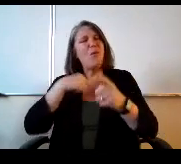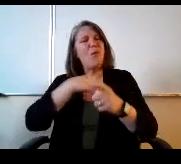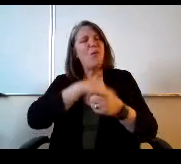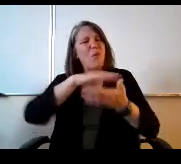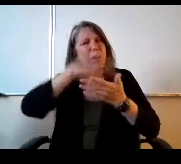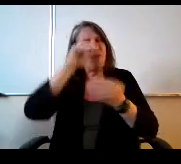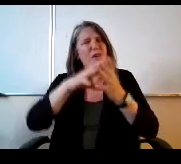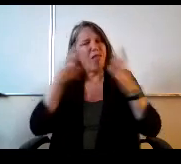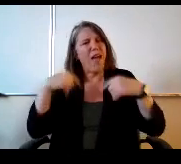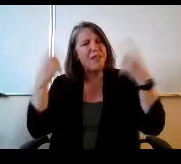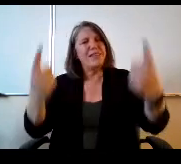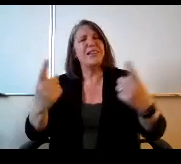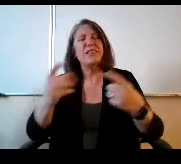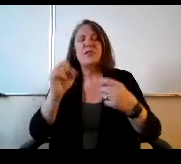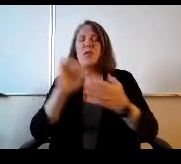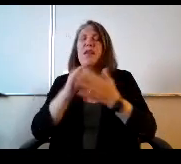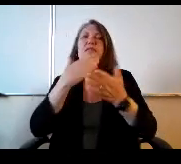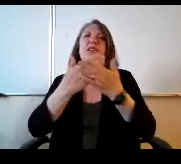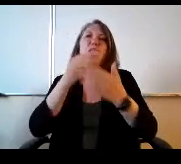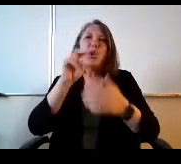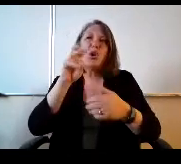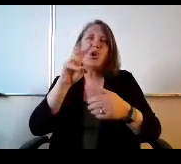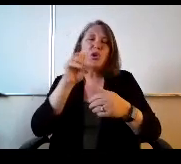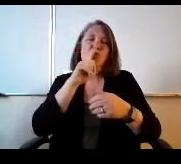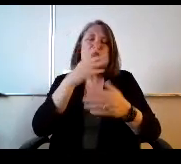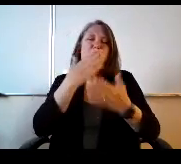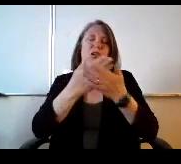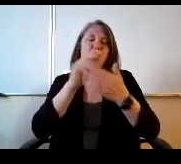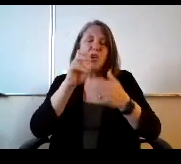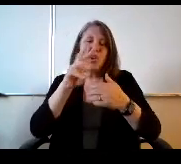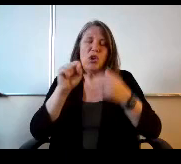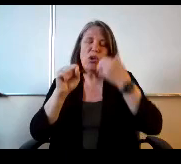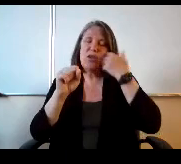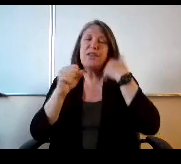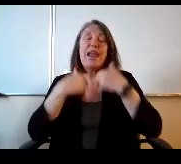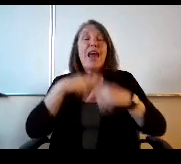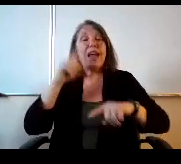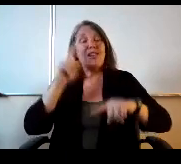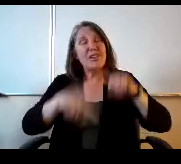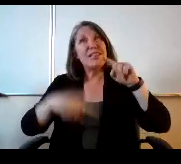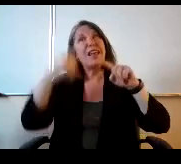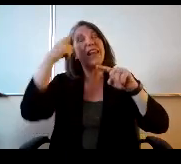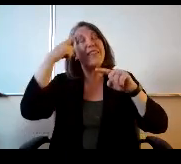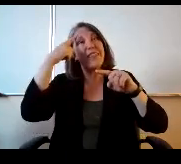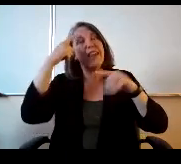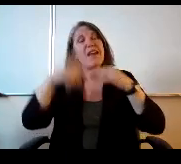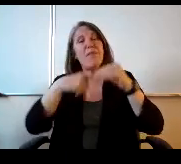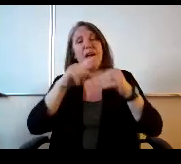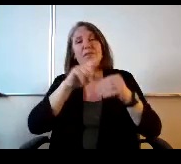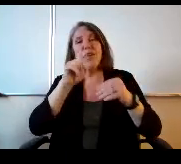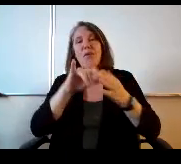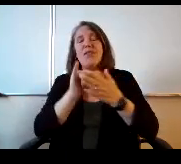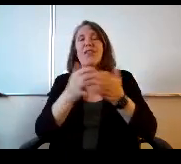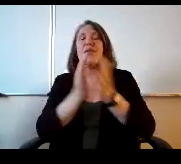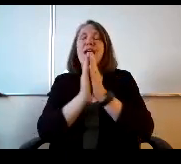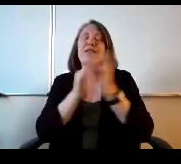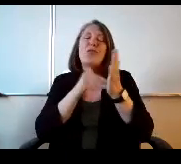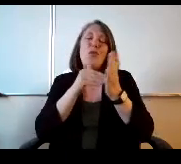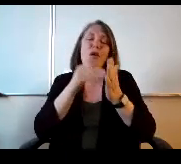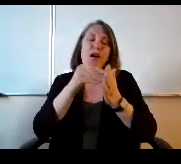It's really good news and I just can't help to think about the question that we get asked so often as educators. What do you do with all your